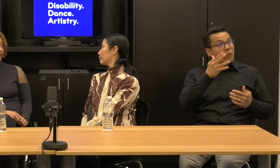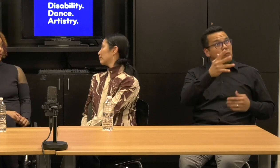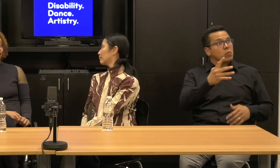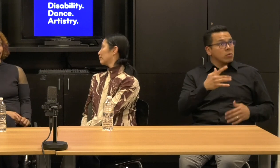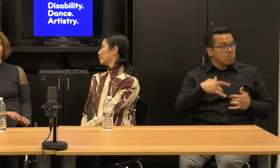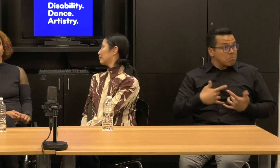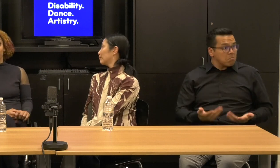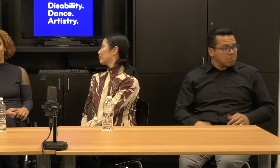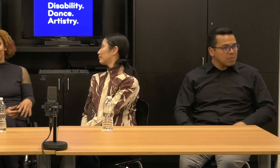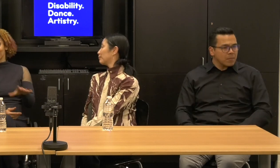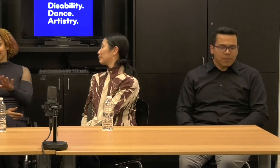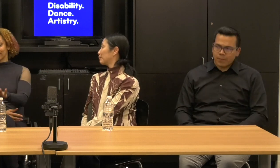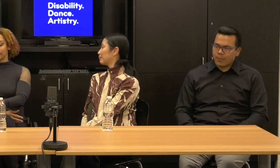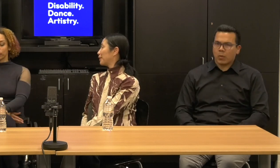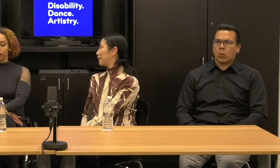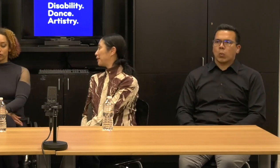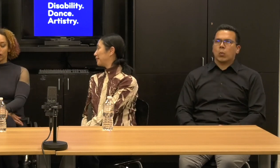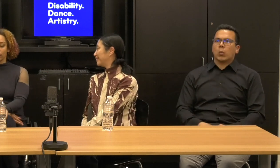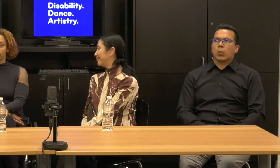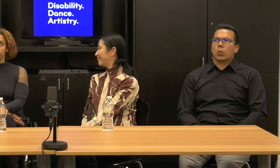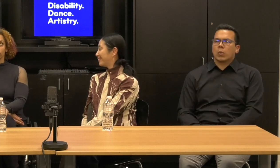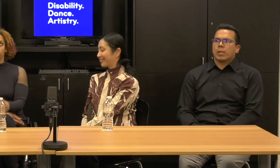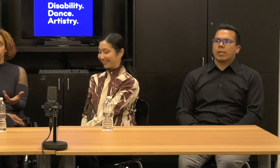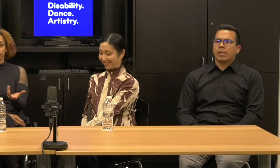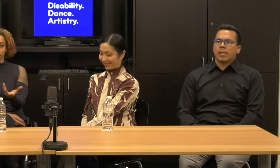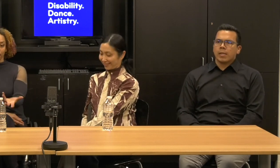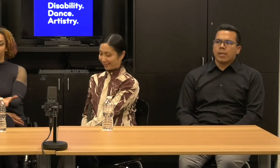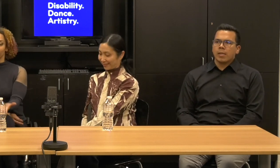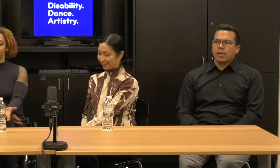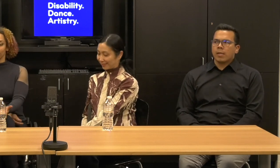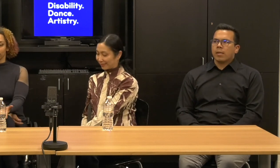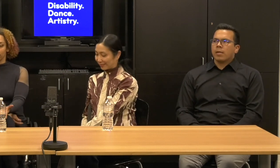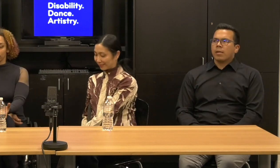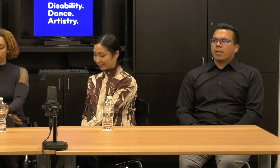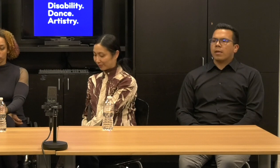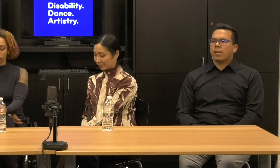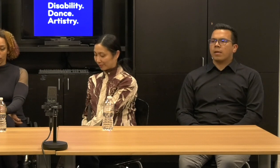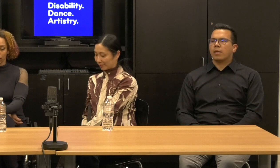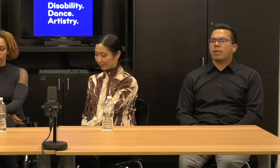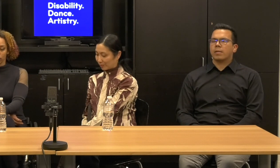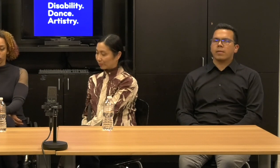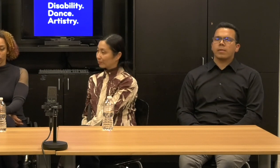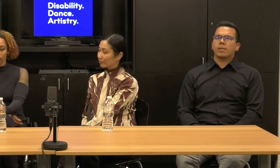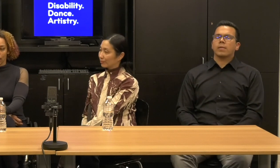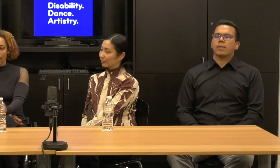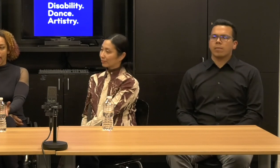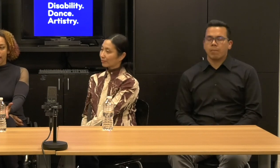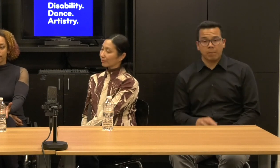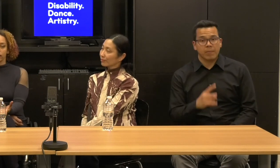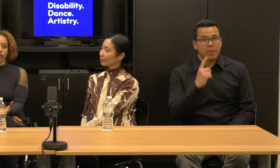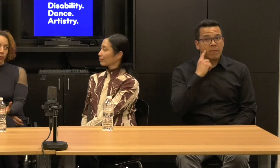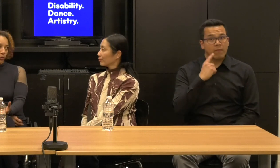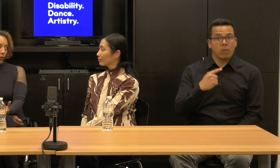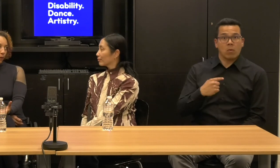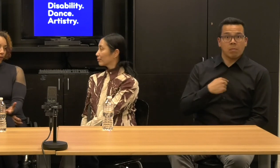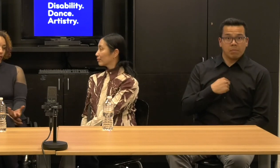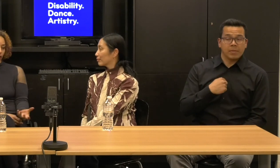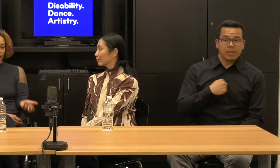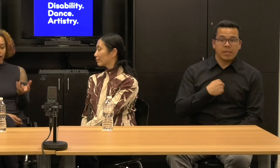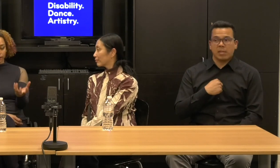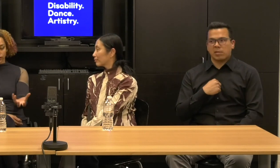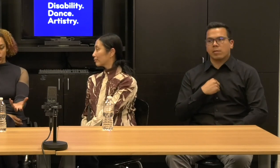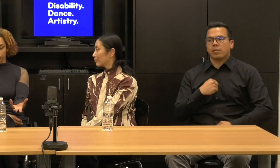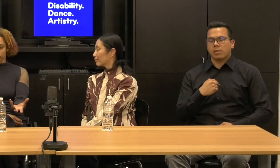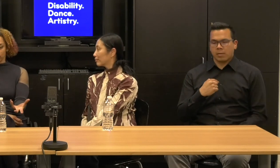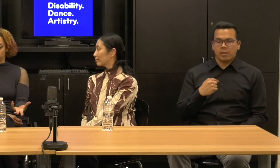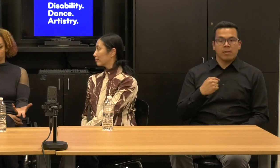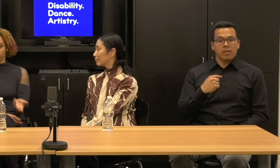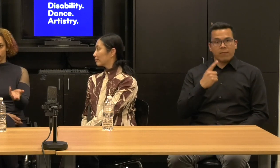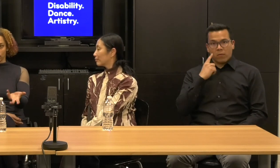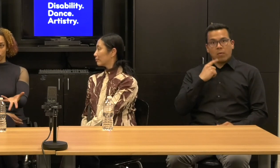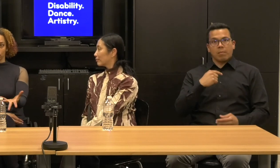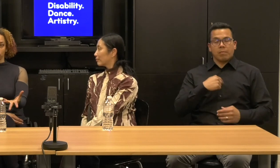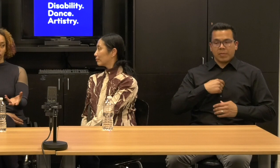So, so the question is, for me, the question is ever deeper ever deeper into our histories